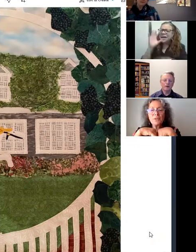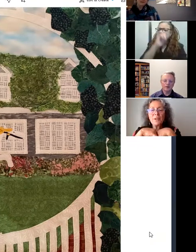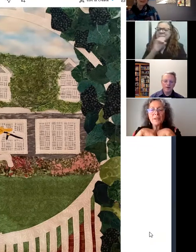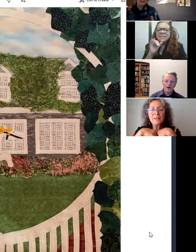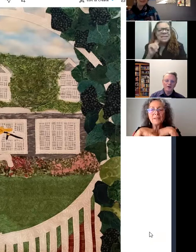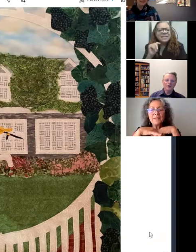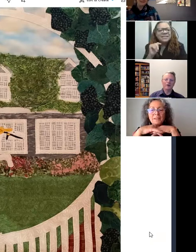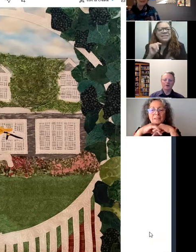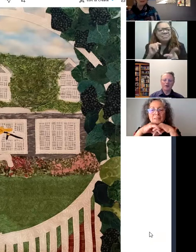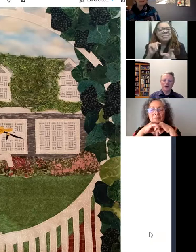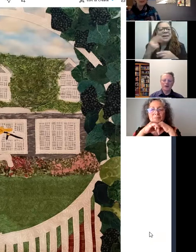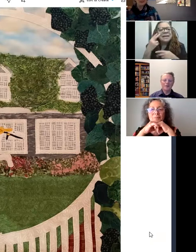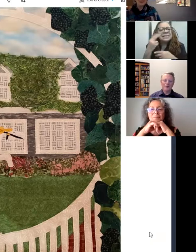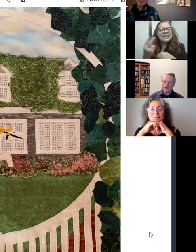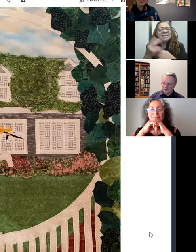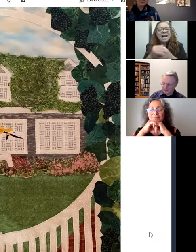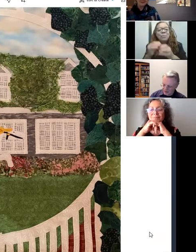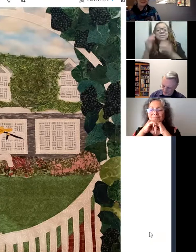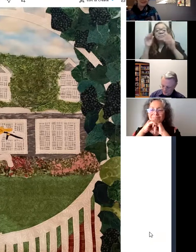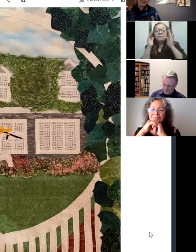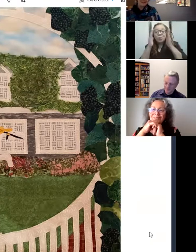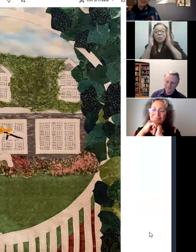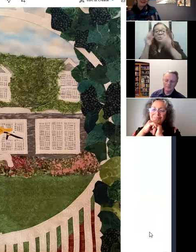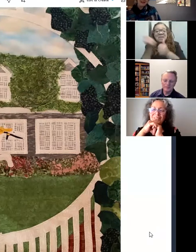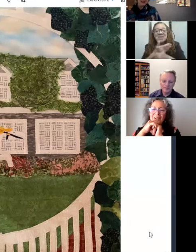I was focusing on the other things you were describing, you know.